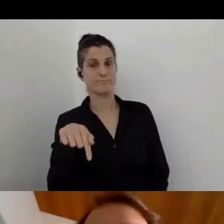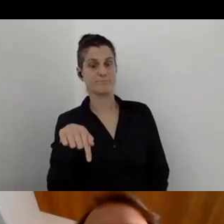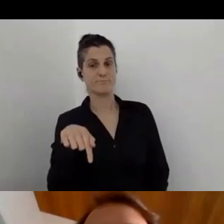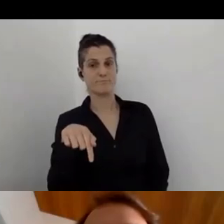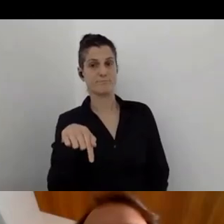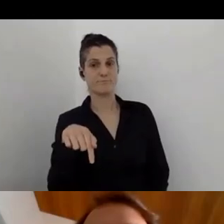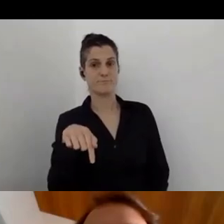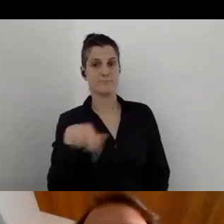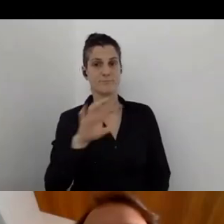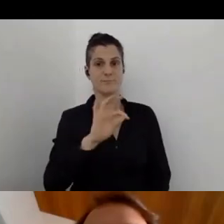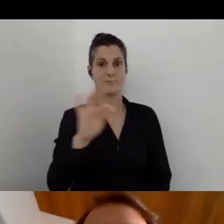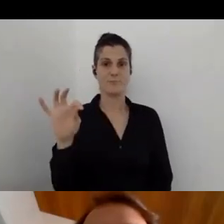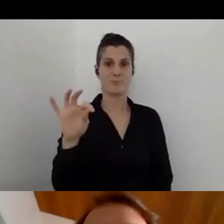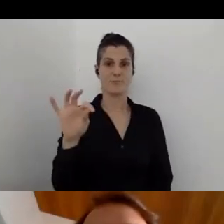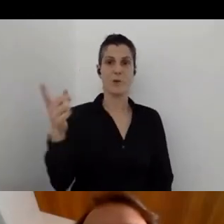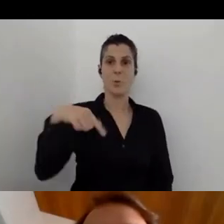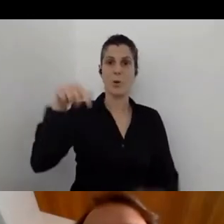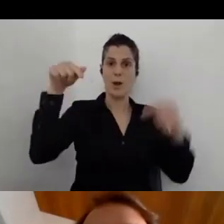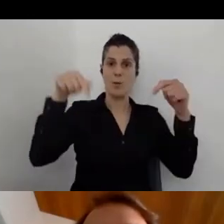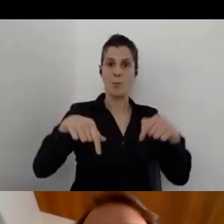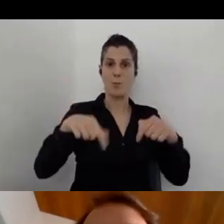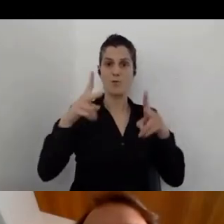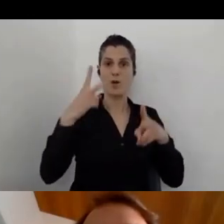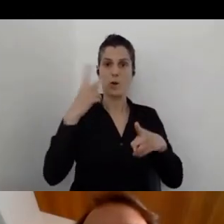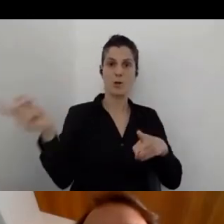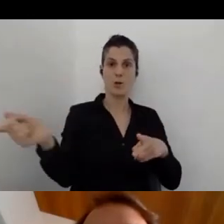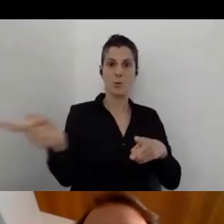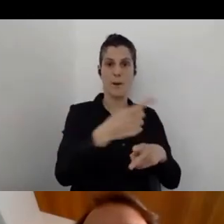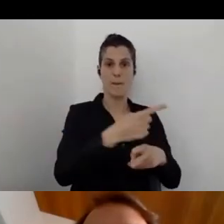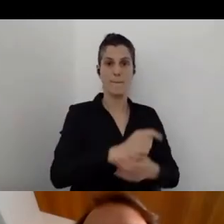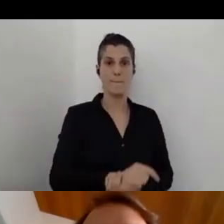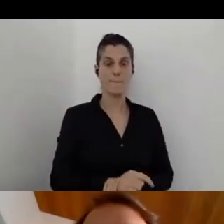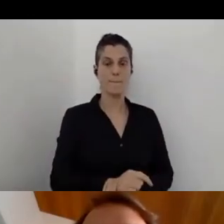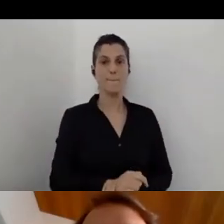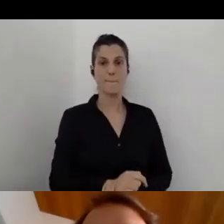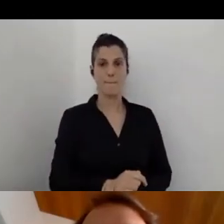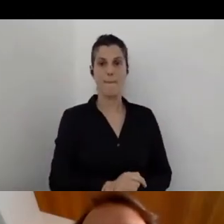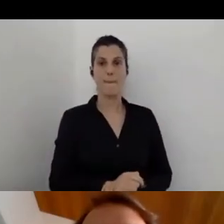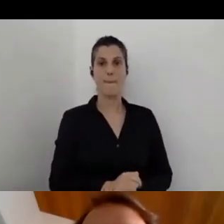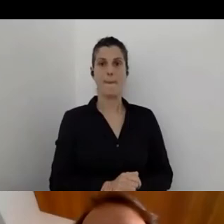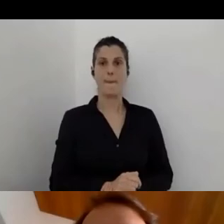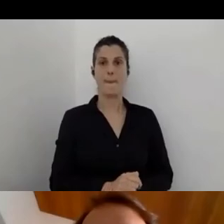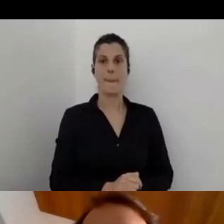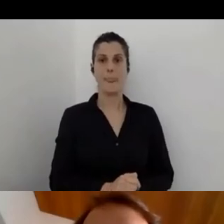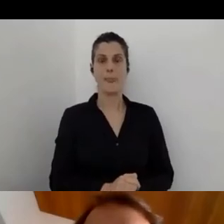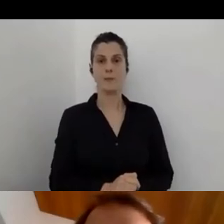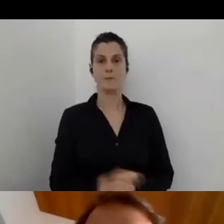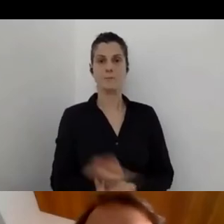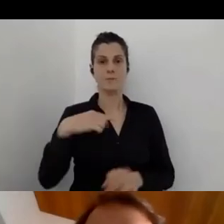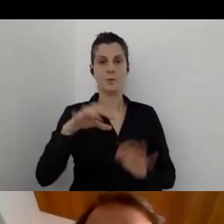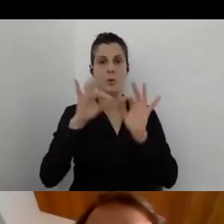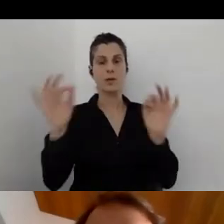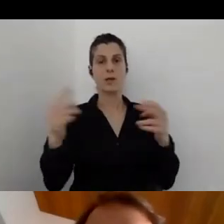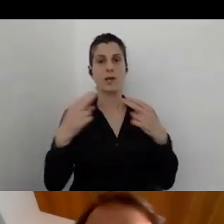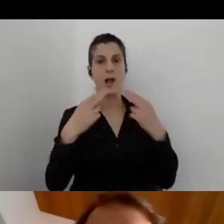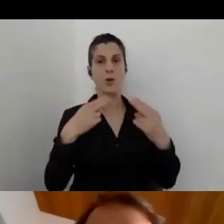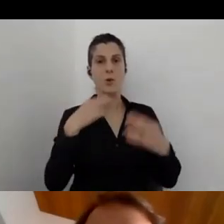Great, everybody is here, we can see everybody and we will start answering the questions.